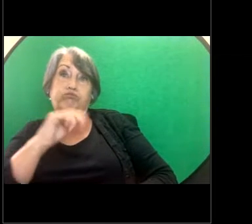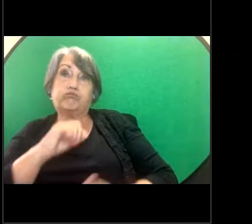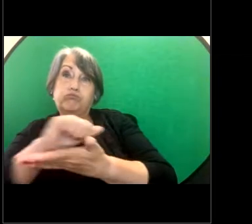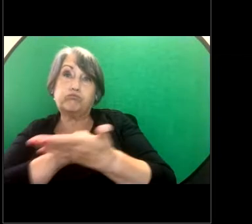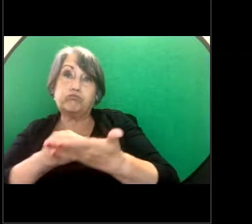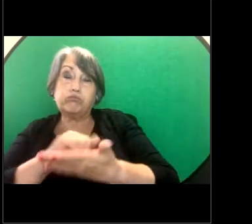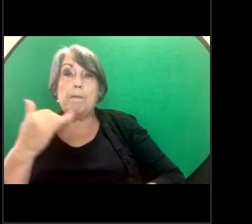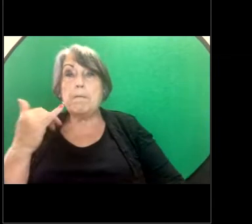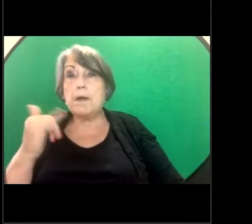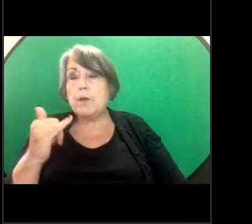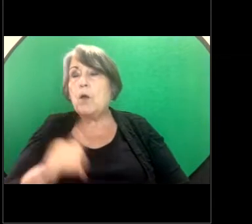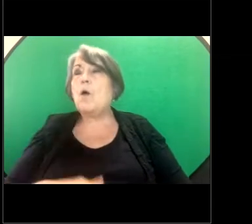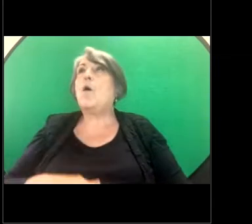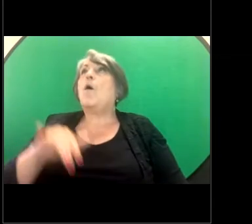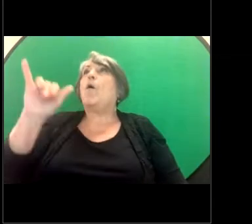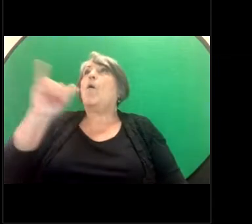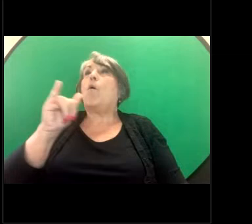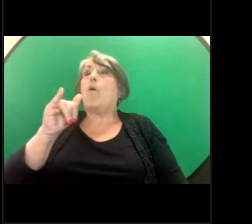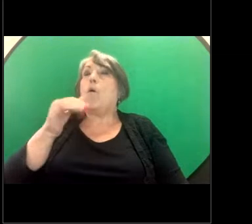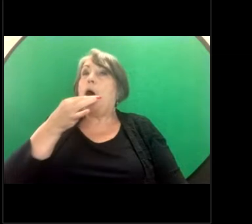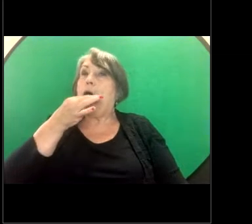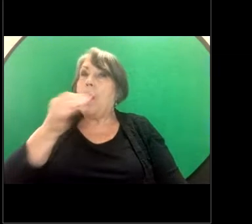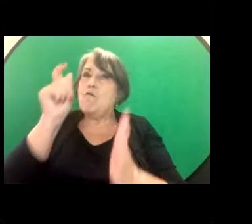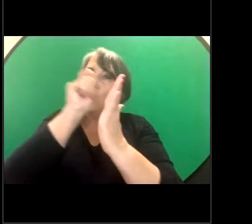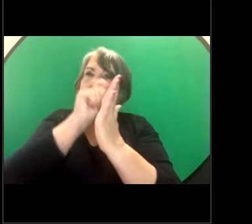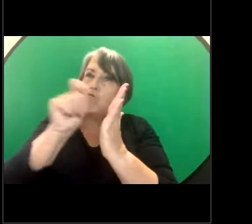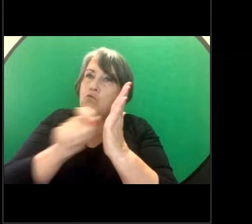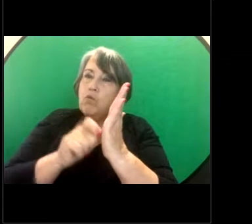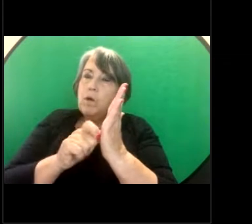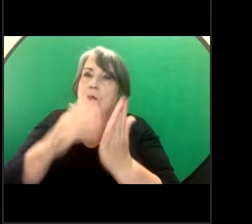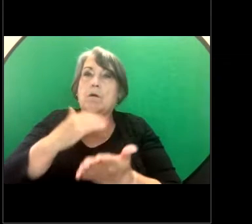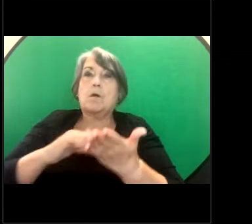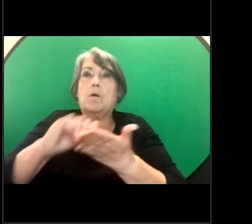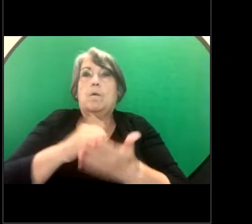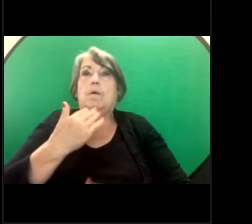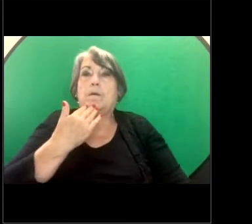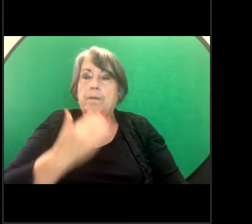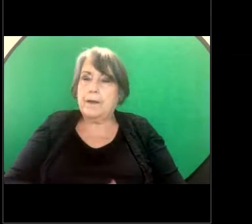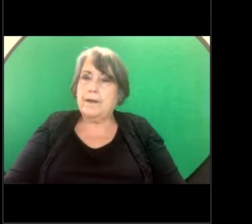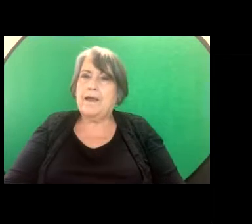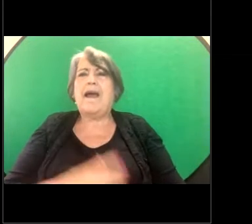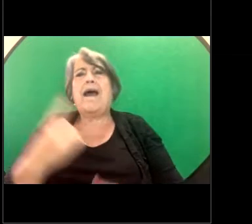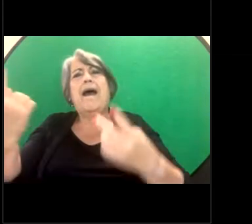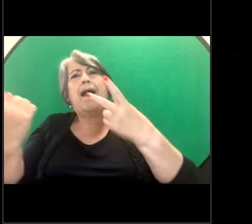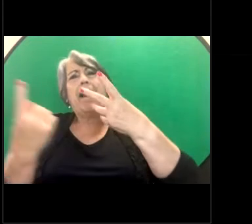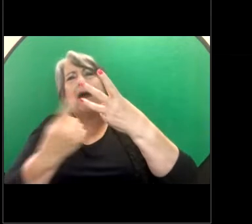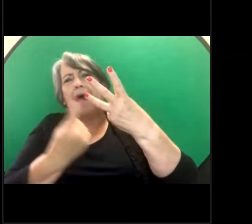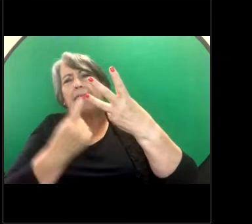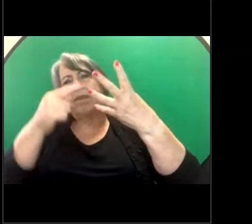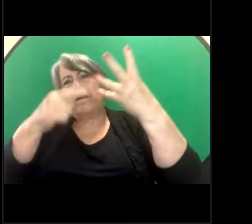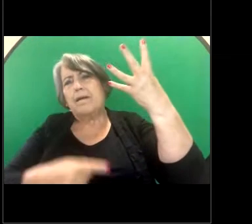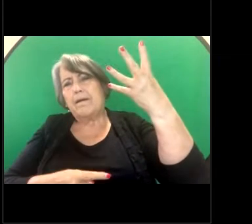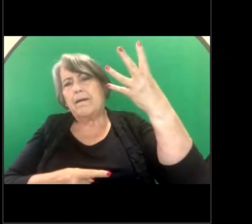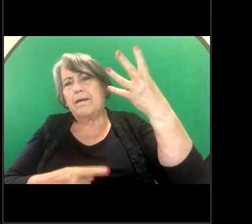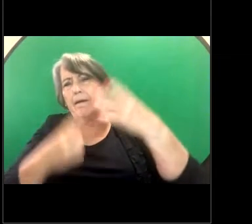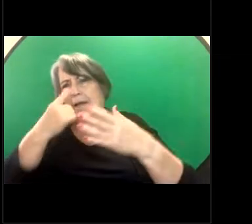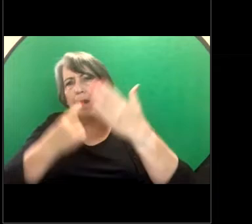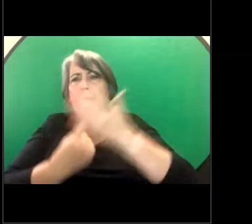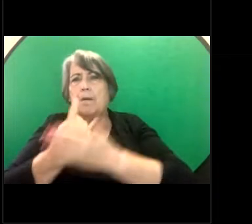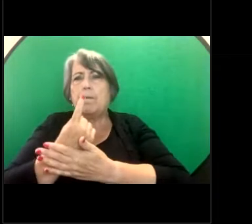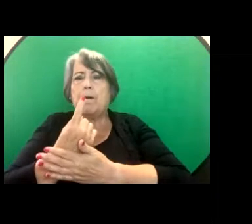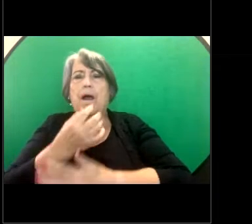be a request for a written apology. Other common outcomes that someone might ask for might include